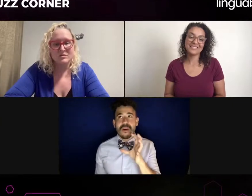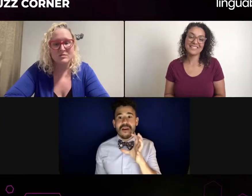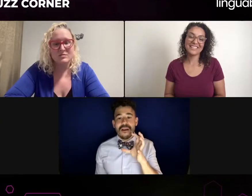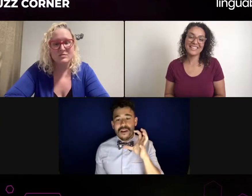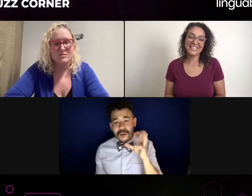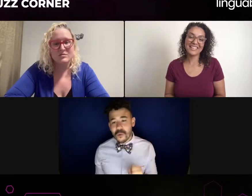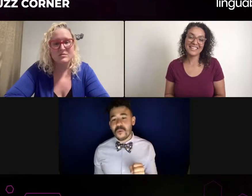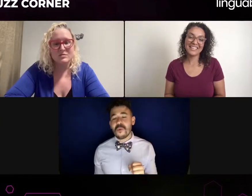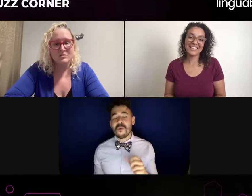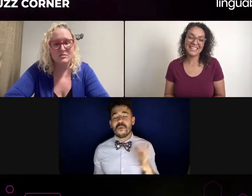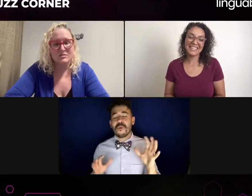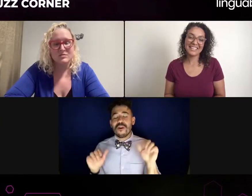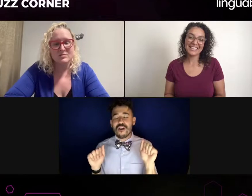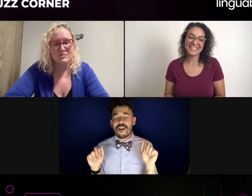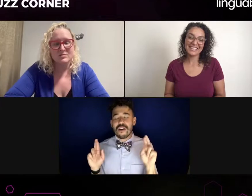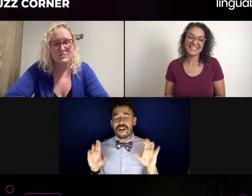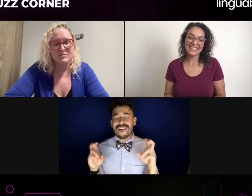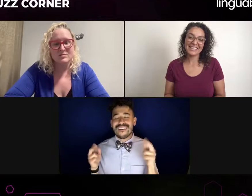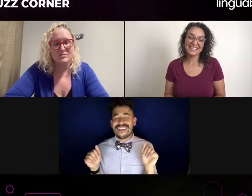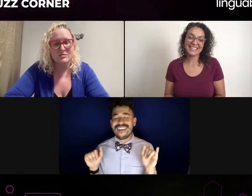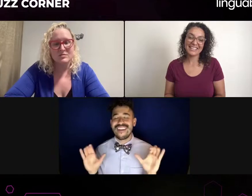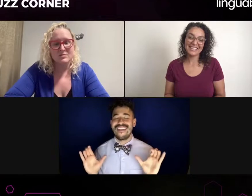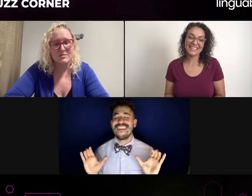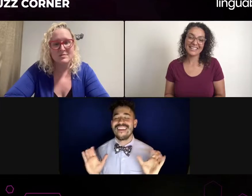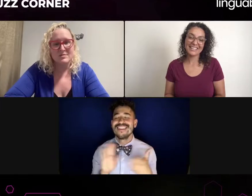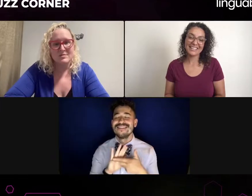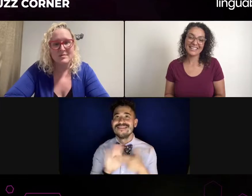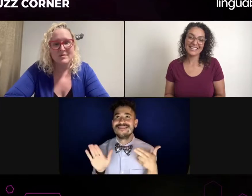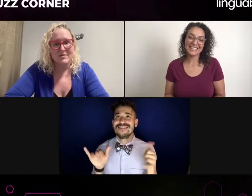OK, we do have another question for you, Dickie.